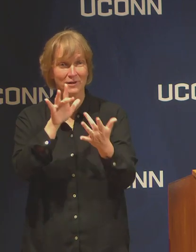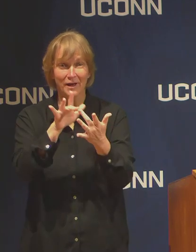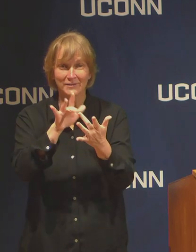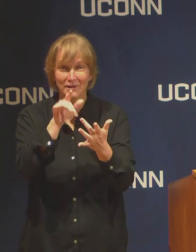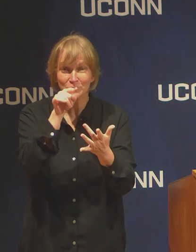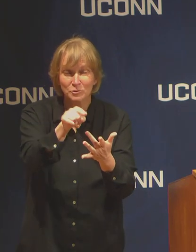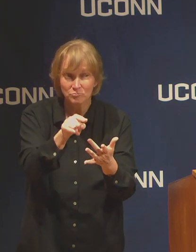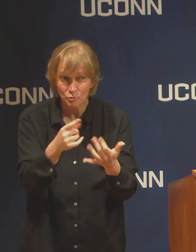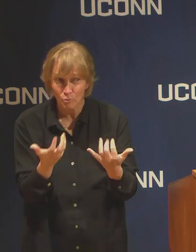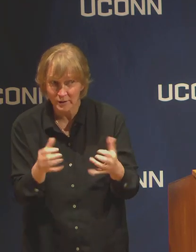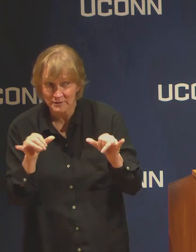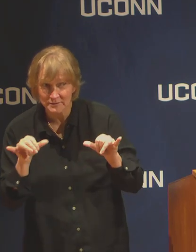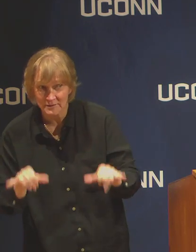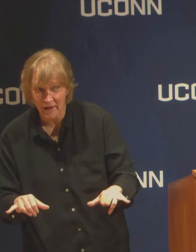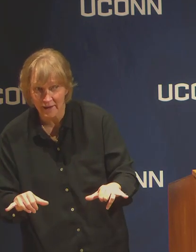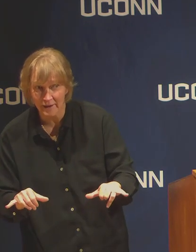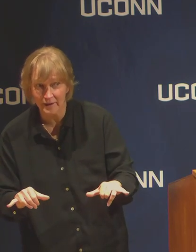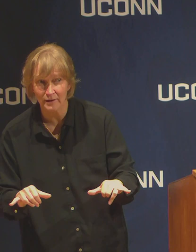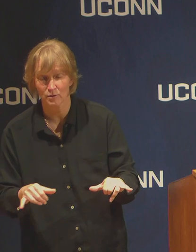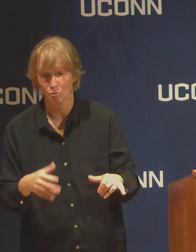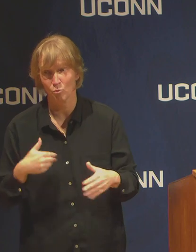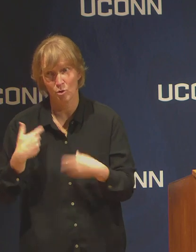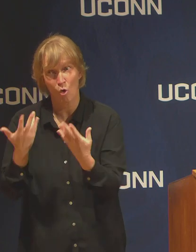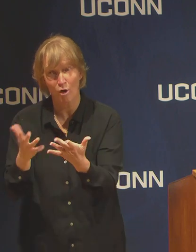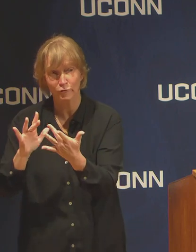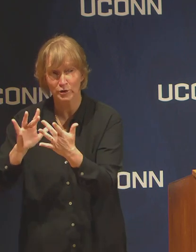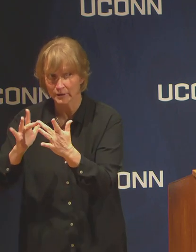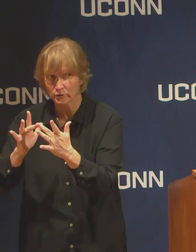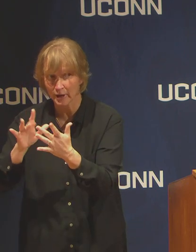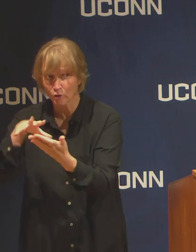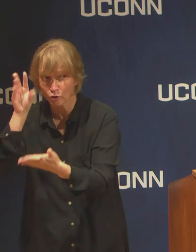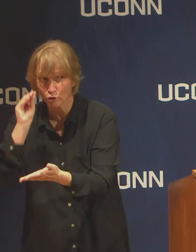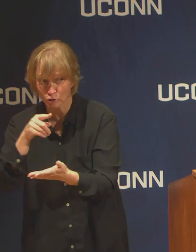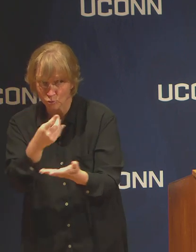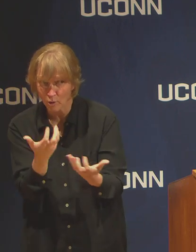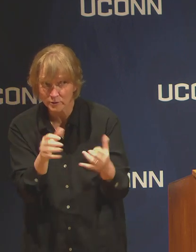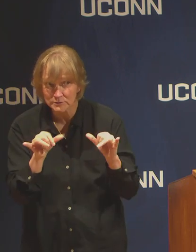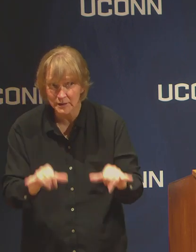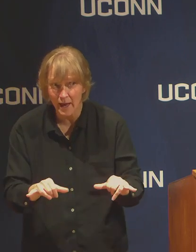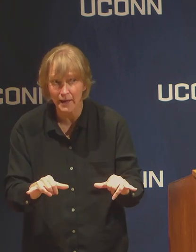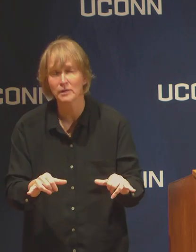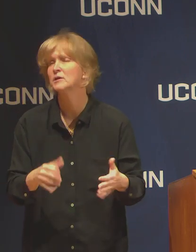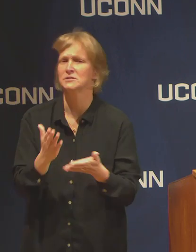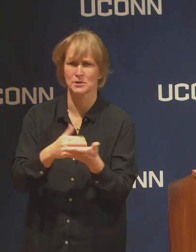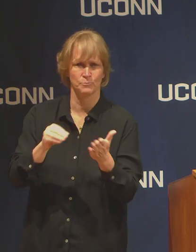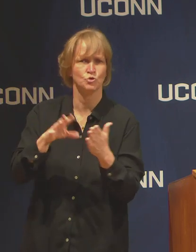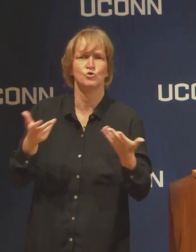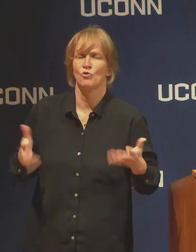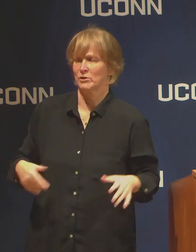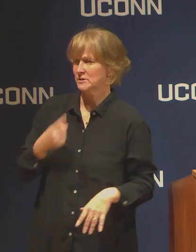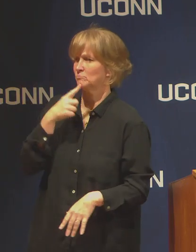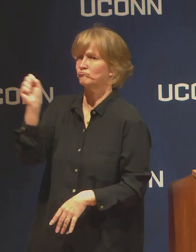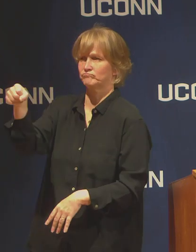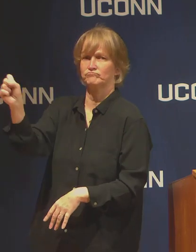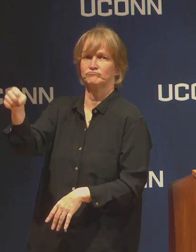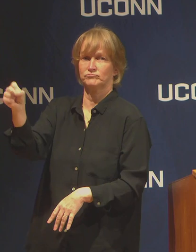the time we're offering online learning, those are the students that we know of and the students we'll provide housing